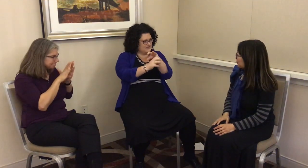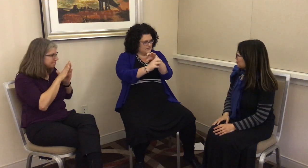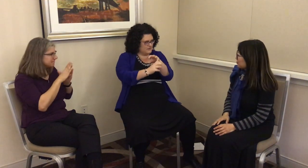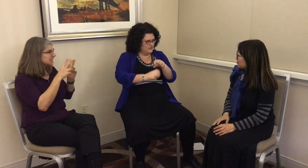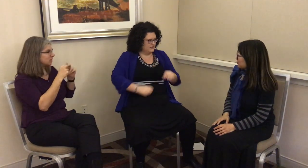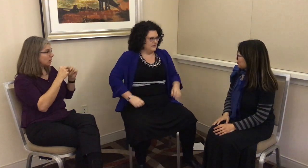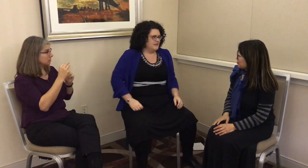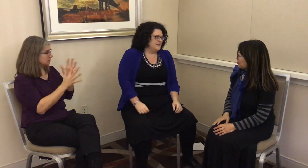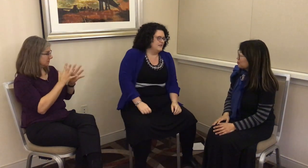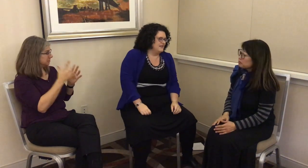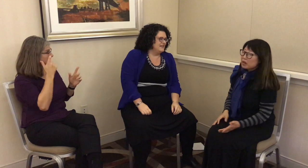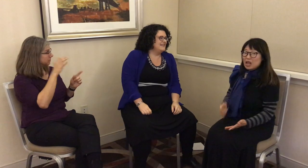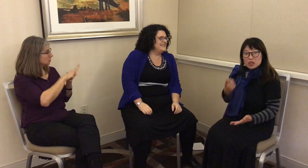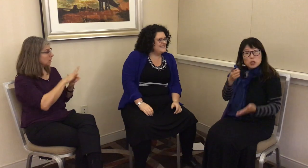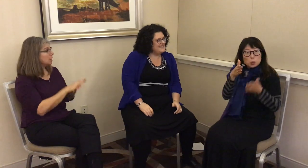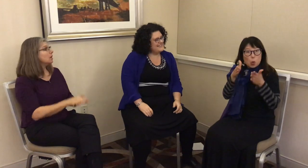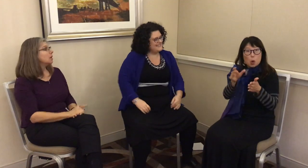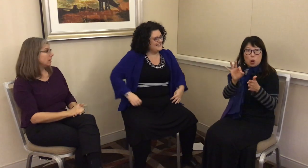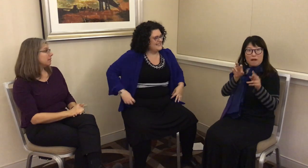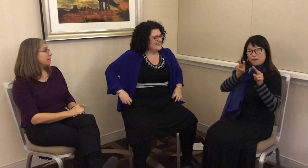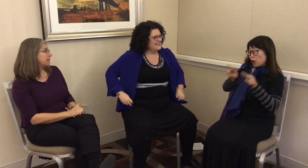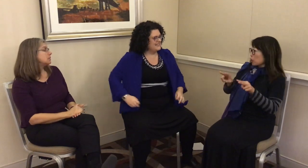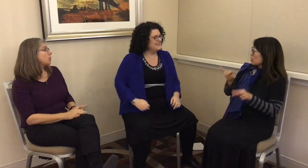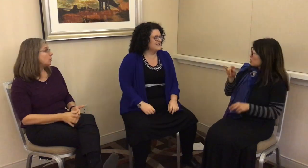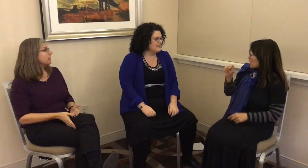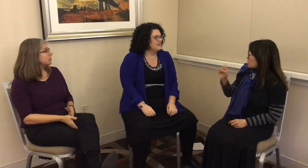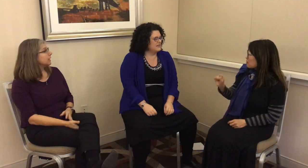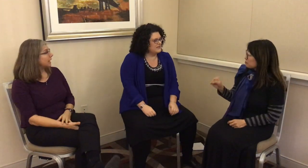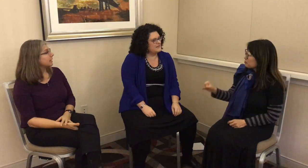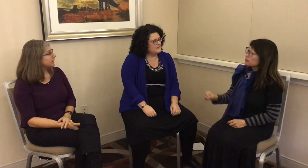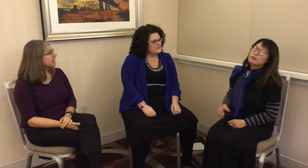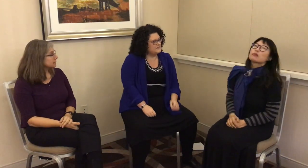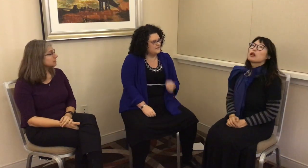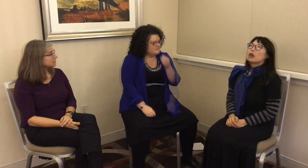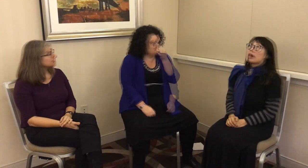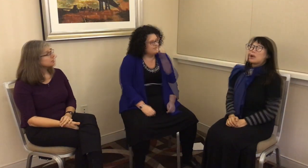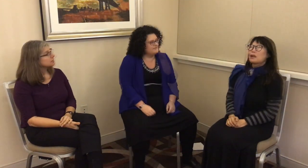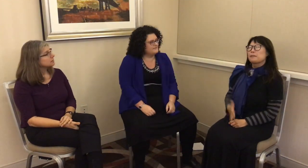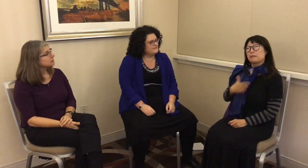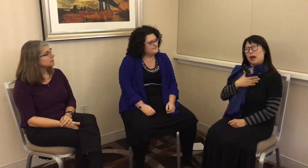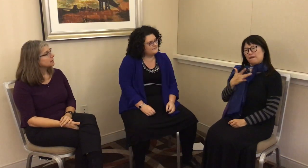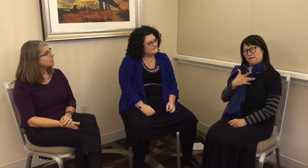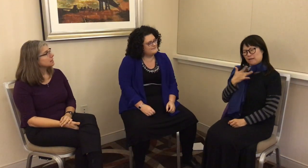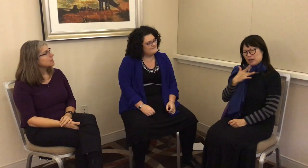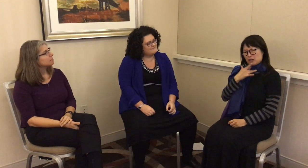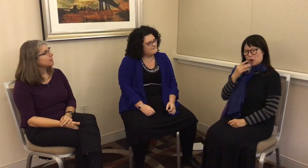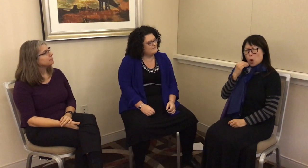because of the school? L: That’s one way of looking at it, yes.